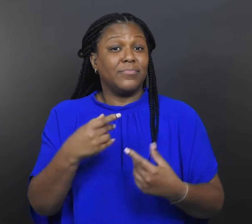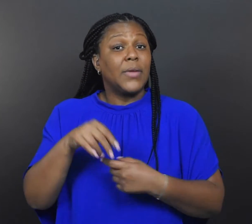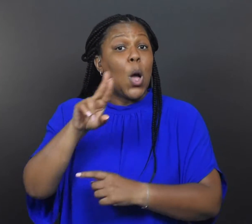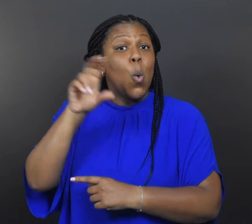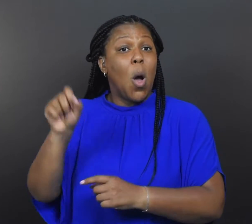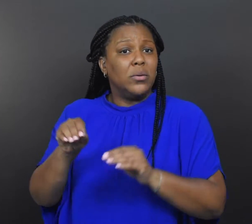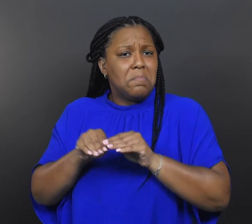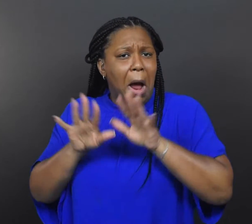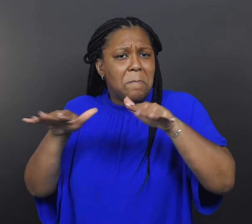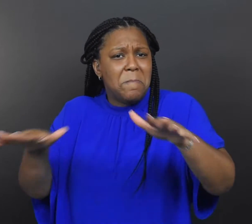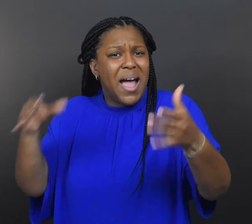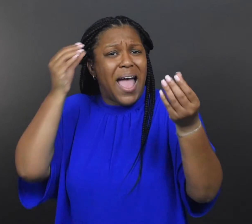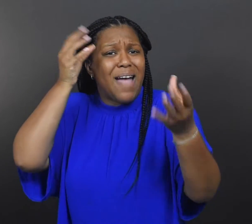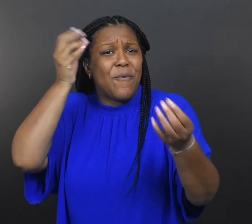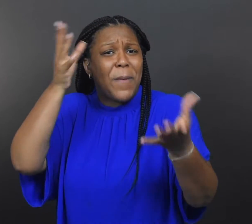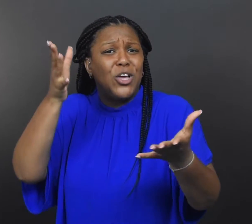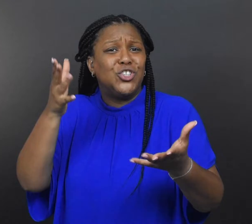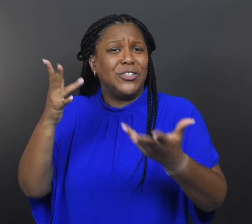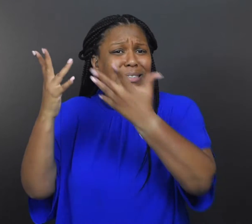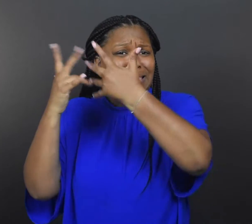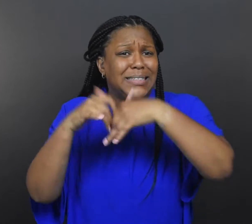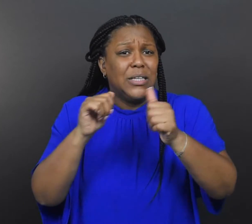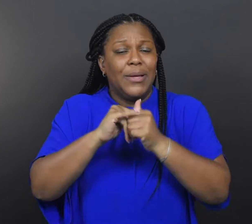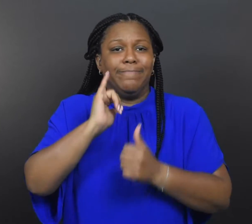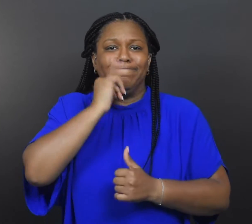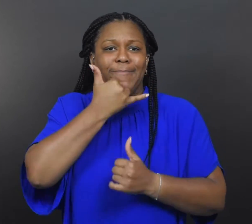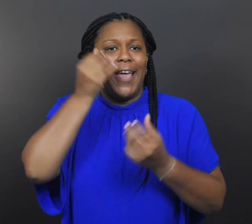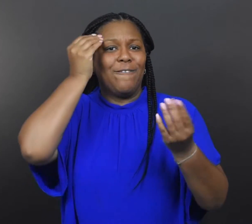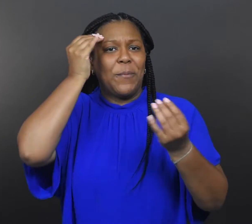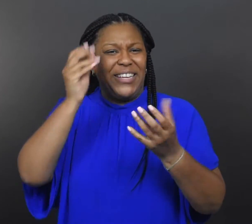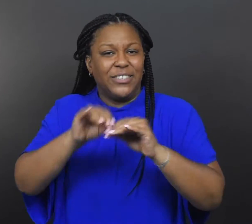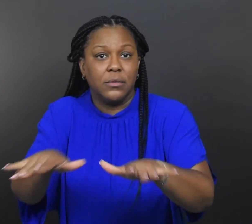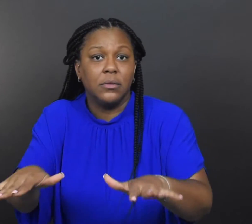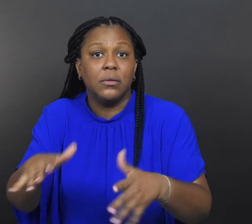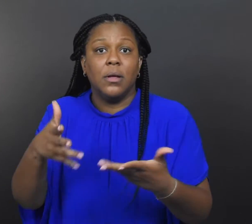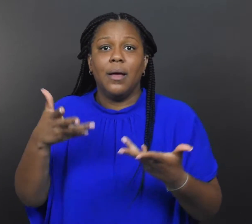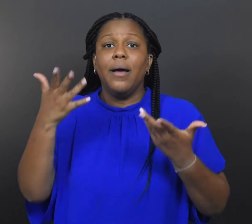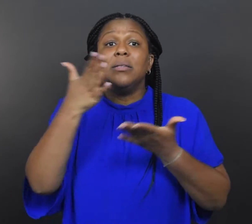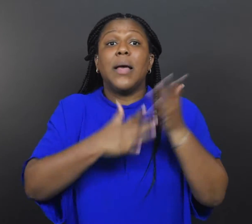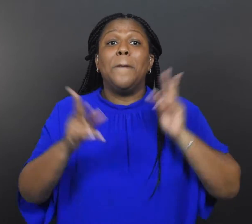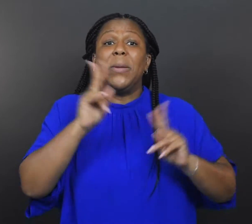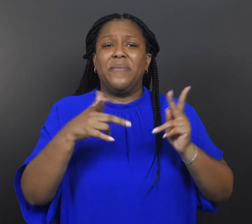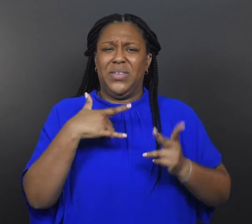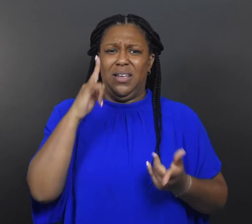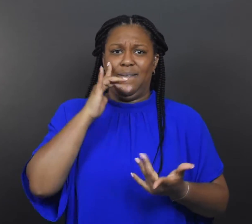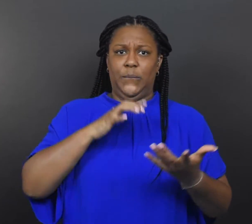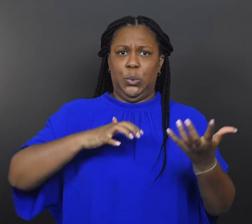In the US, floods of information have collided with misinformation, leaving some people confused